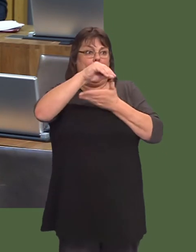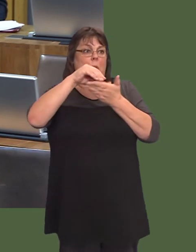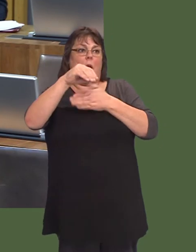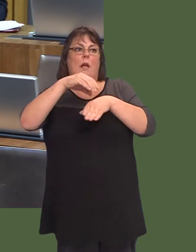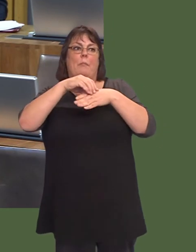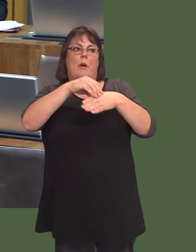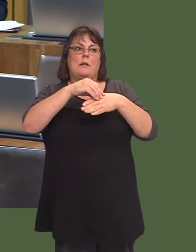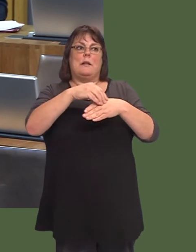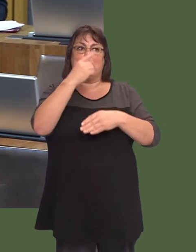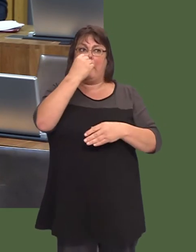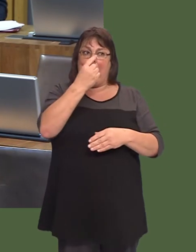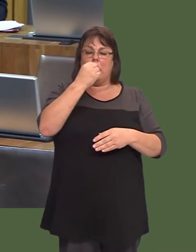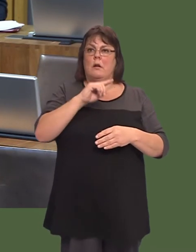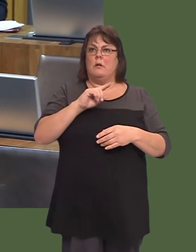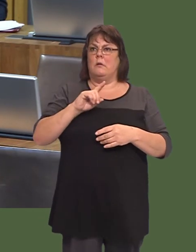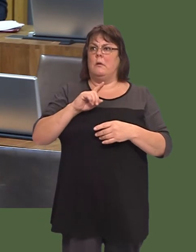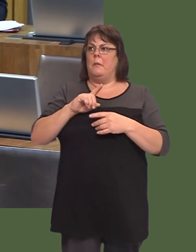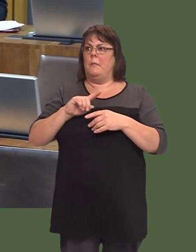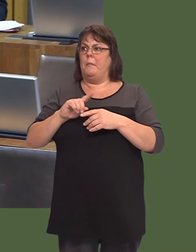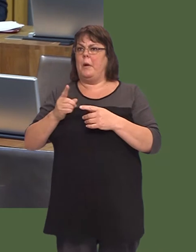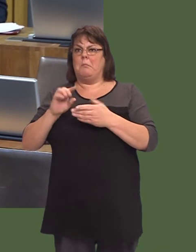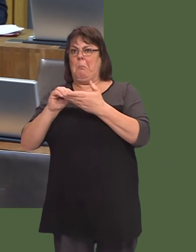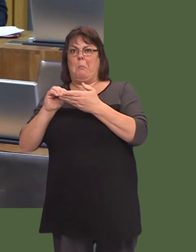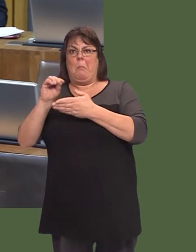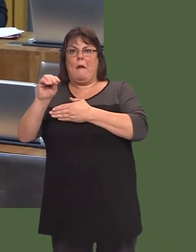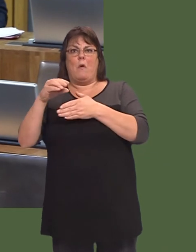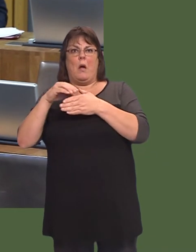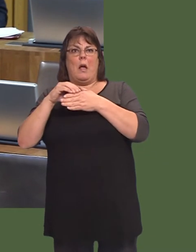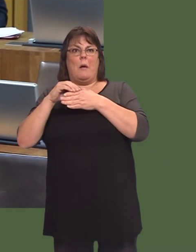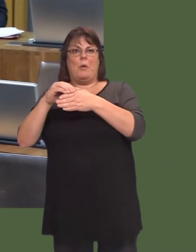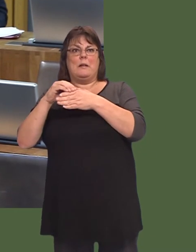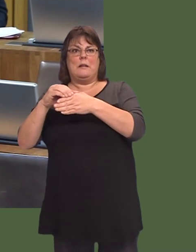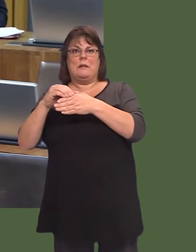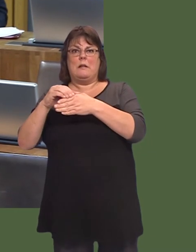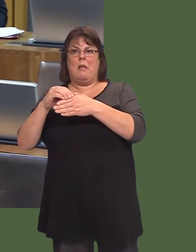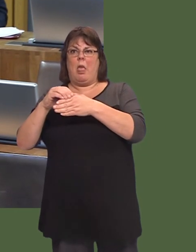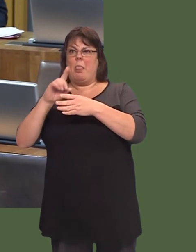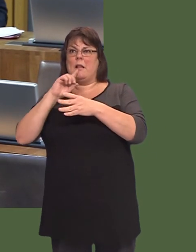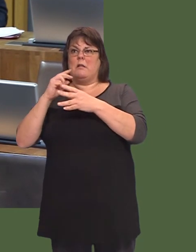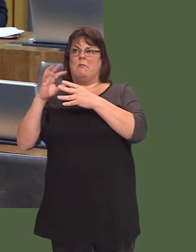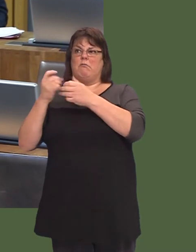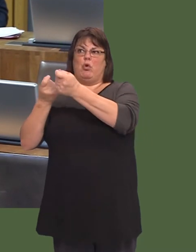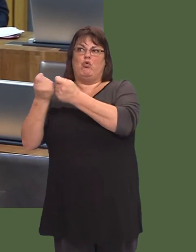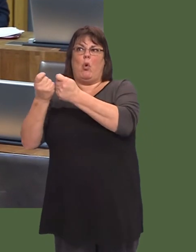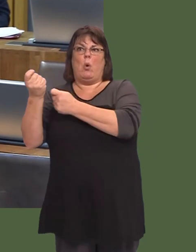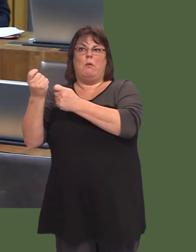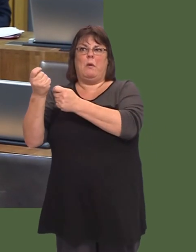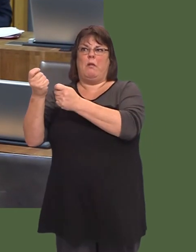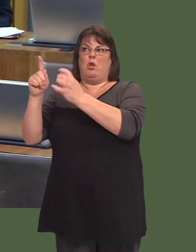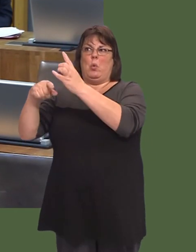but we cannot, in good faith, pay towards apprenticeship schemes that sit in non-devolved areas.